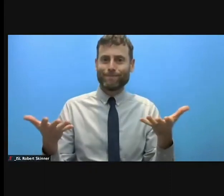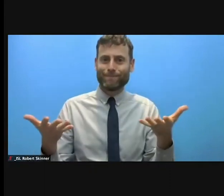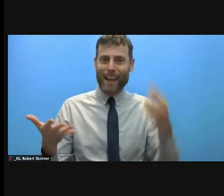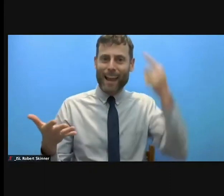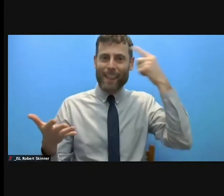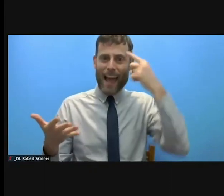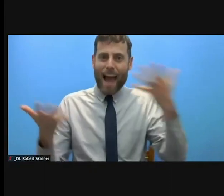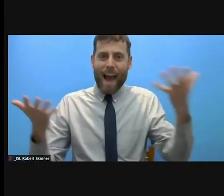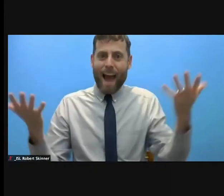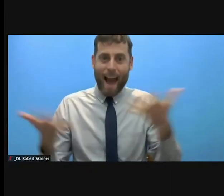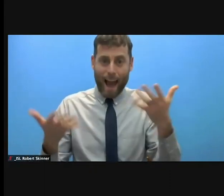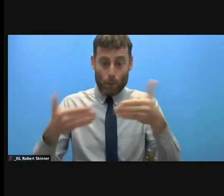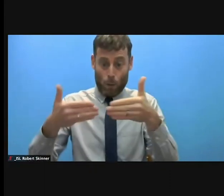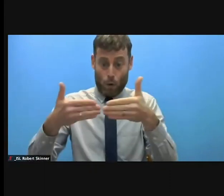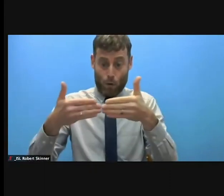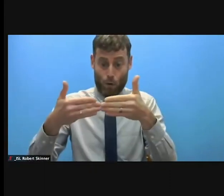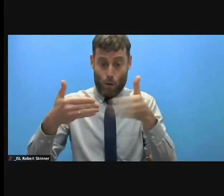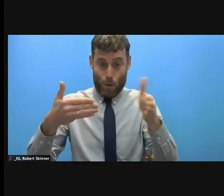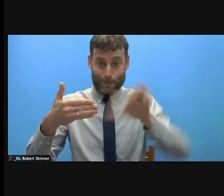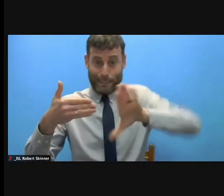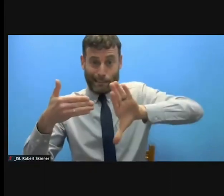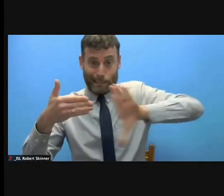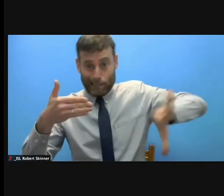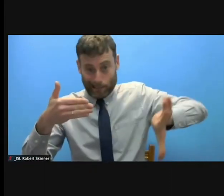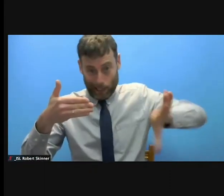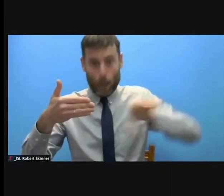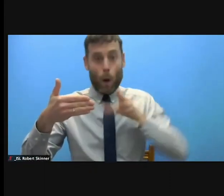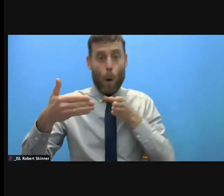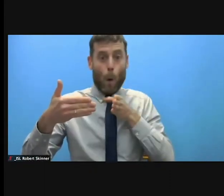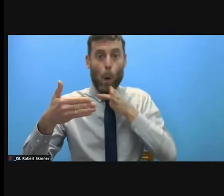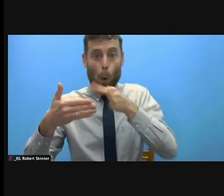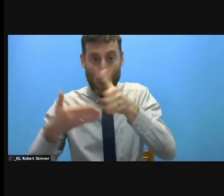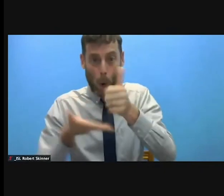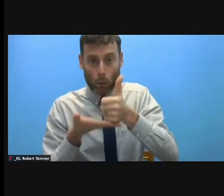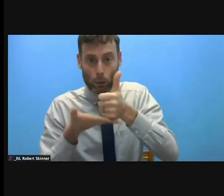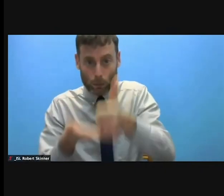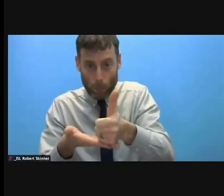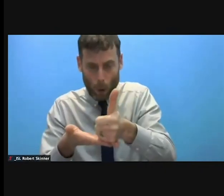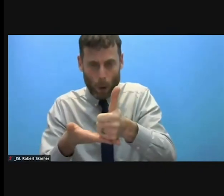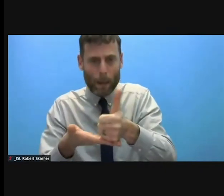What is more useful for the protection of civilians, an outspoken advocate who lost